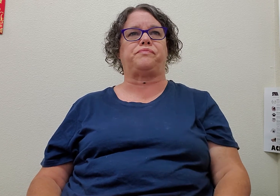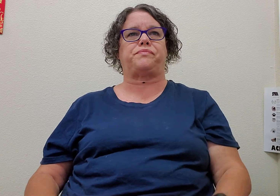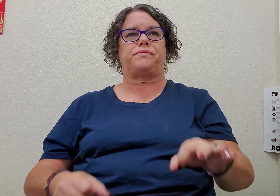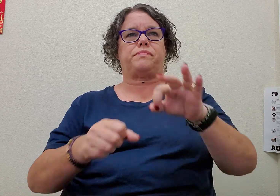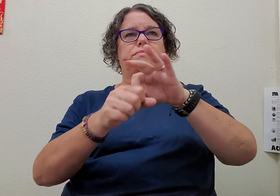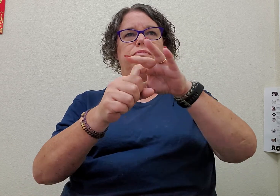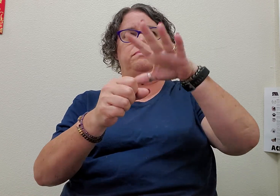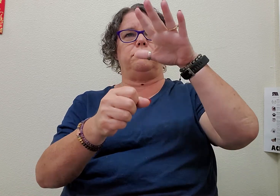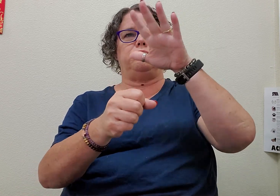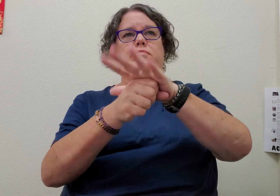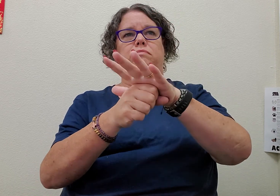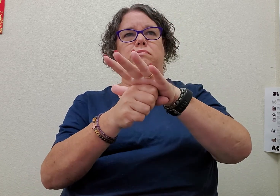soda